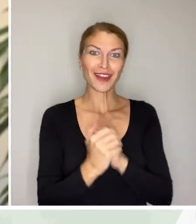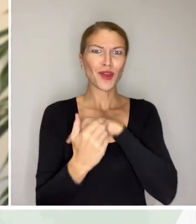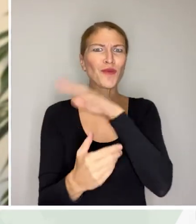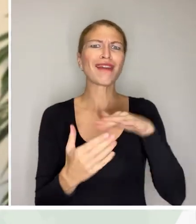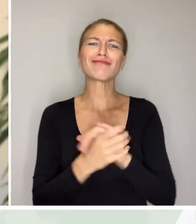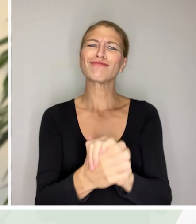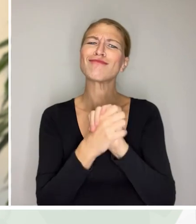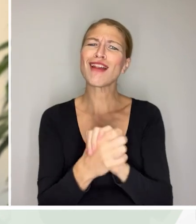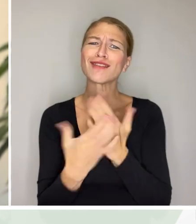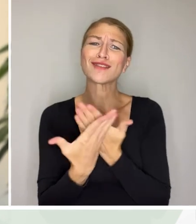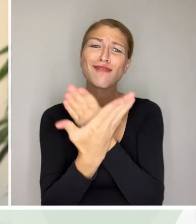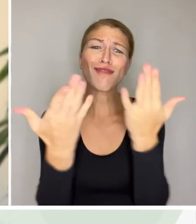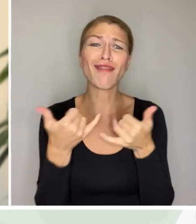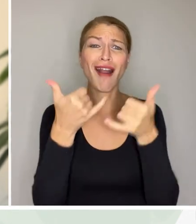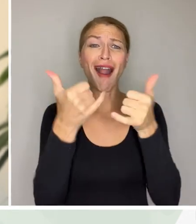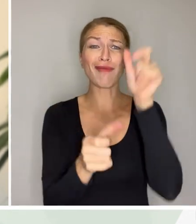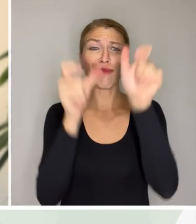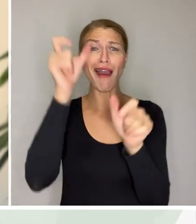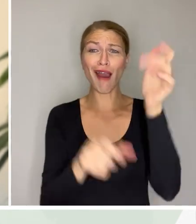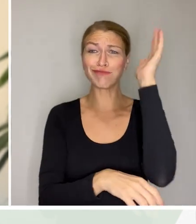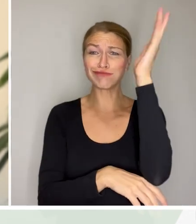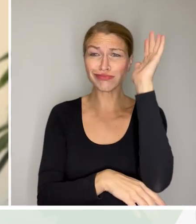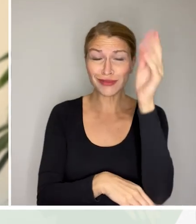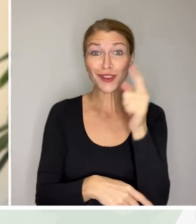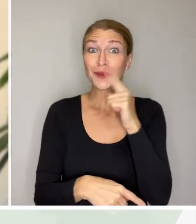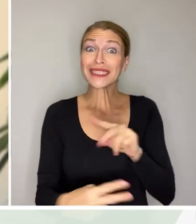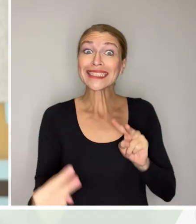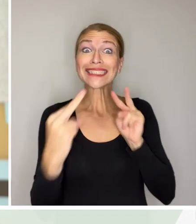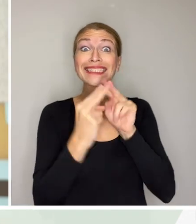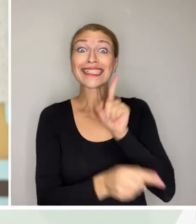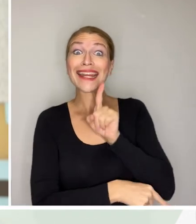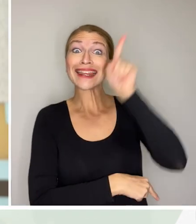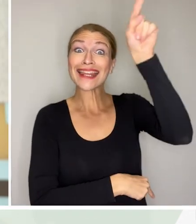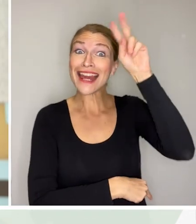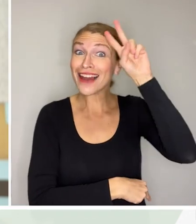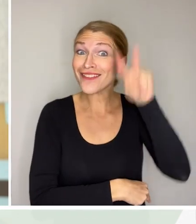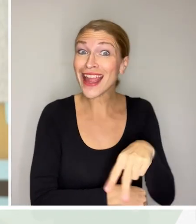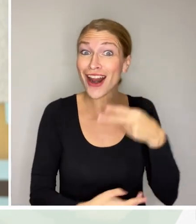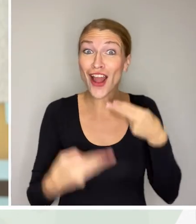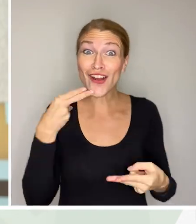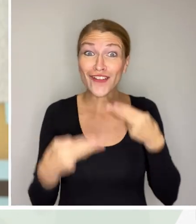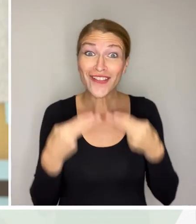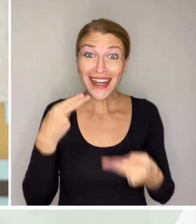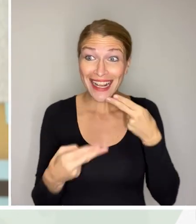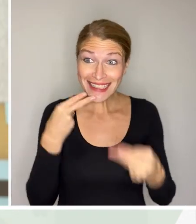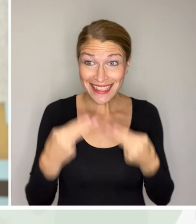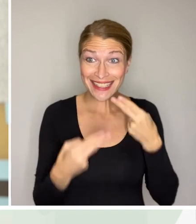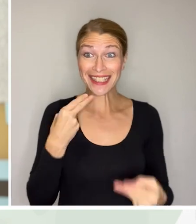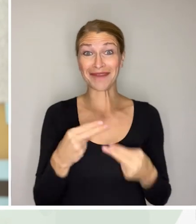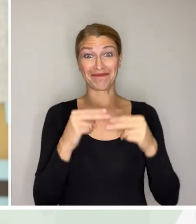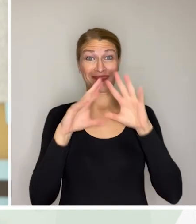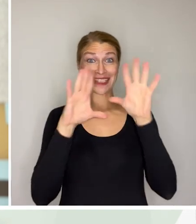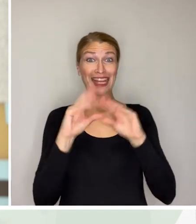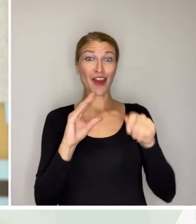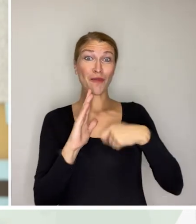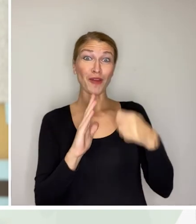would like to congratulate all awardees and look forward to seeing you at the Zero Project Conference in Vienna.